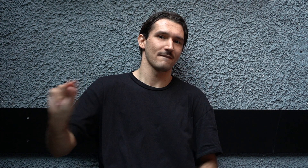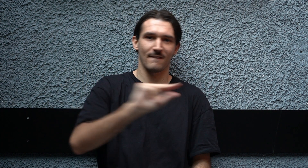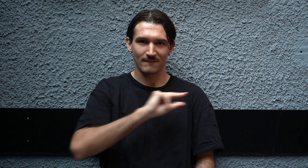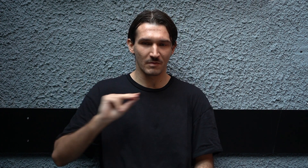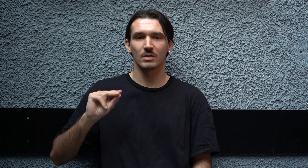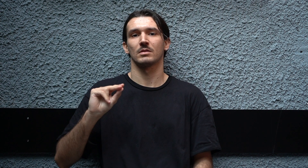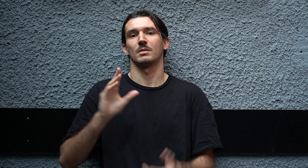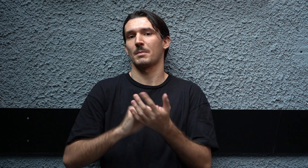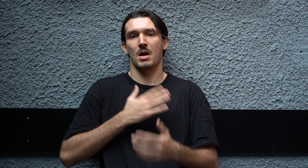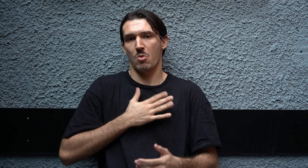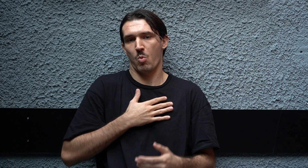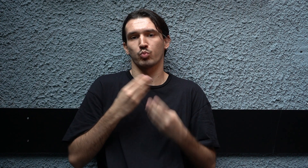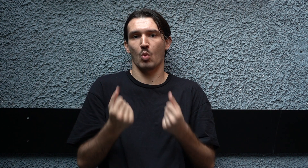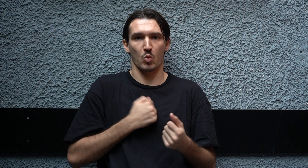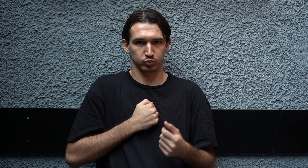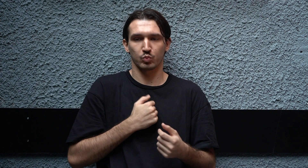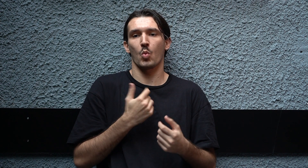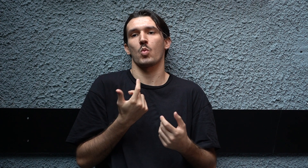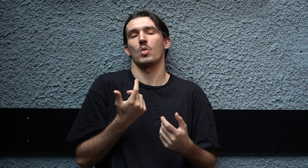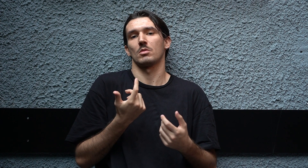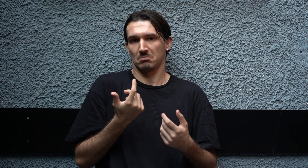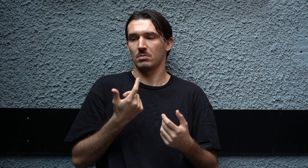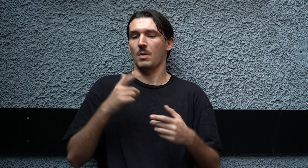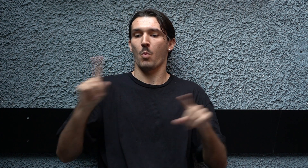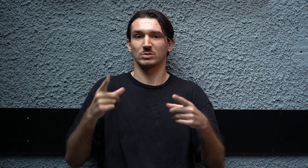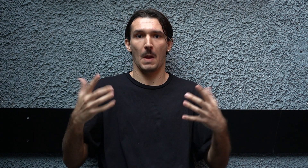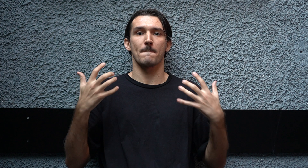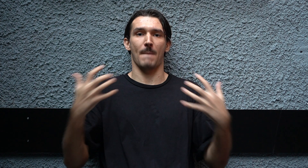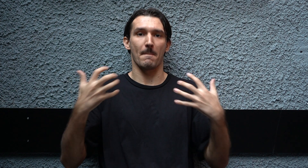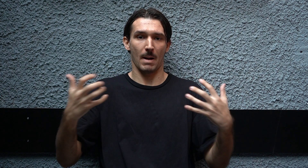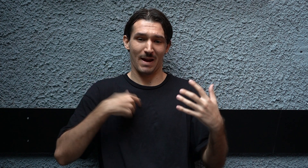For me, for example, it is felt through the bass of the songs.